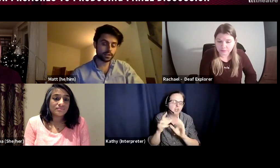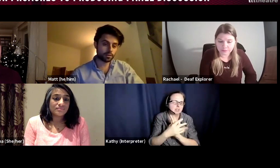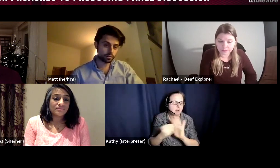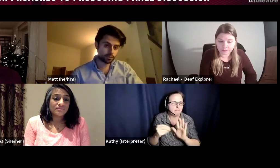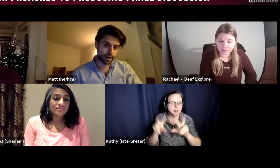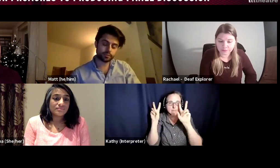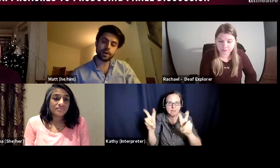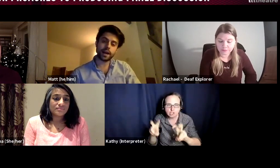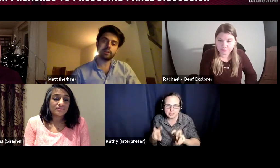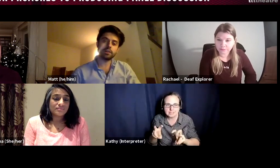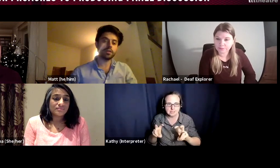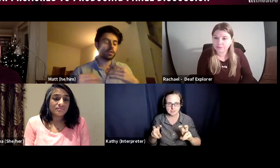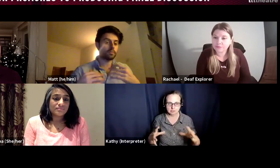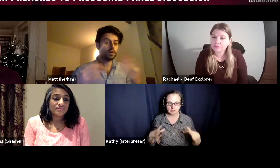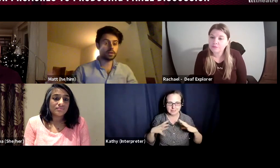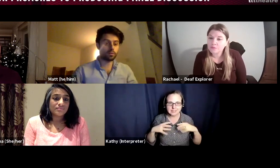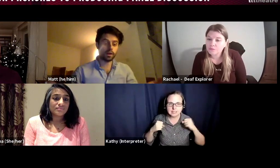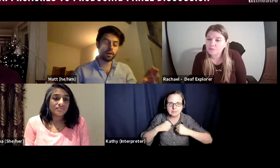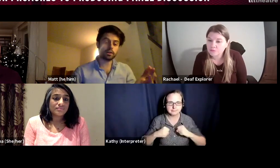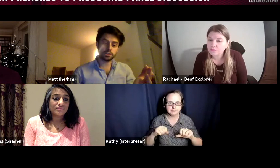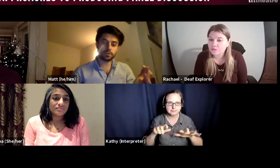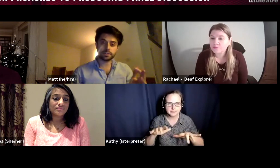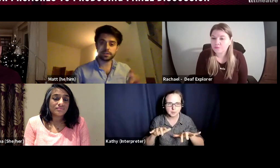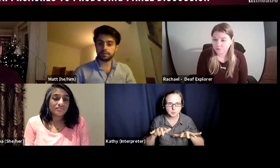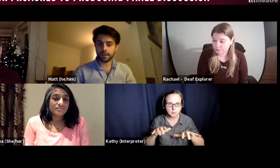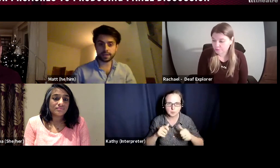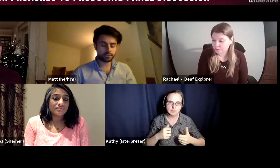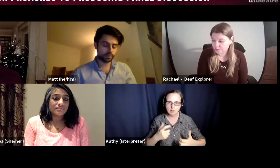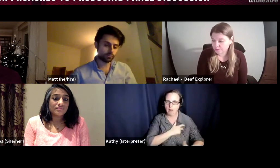a contract where I know that there might be quite high consequences of getting something wrong,